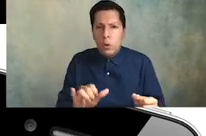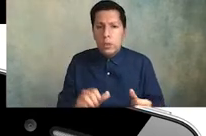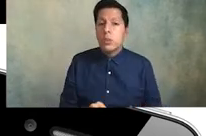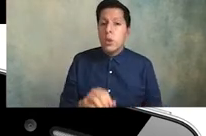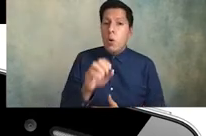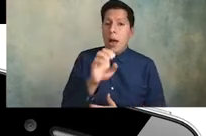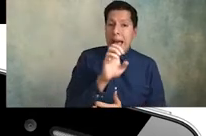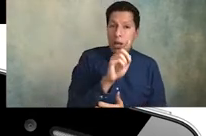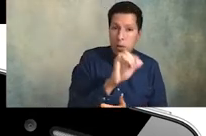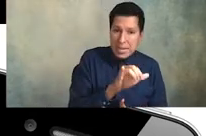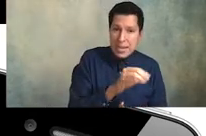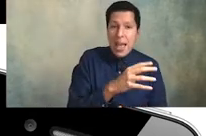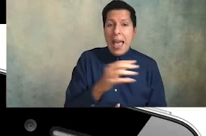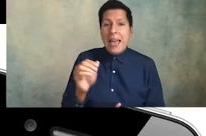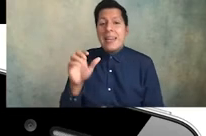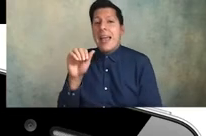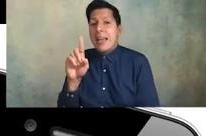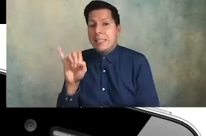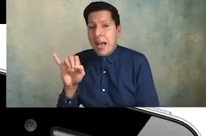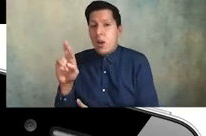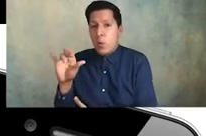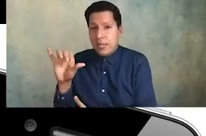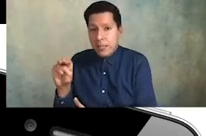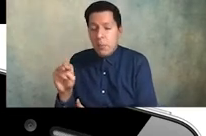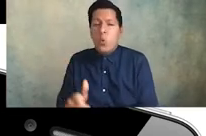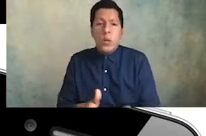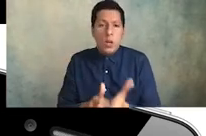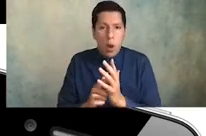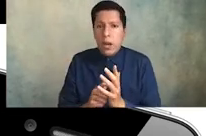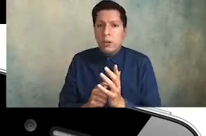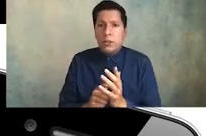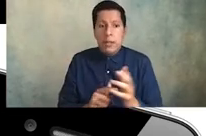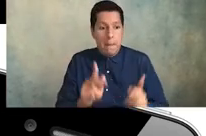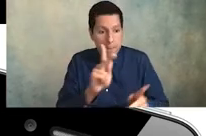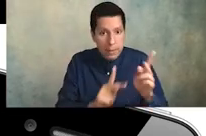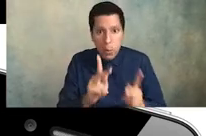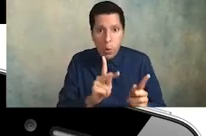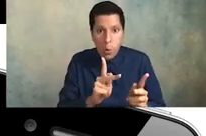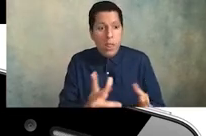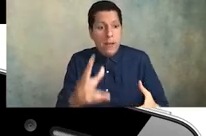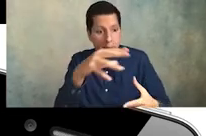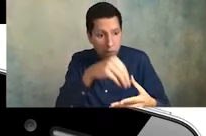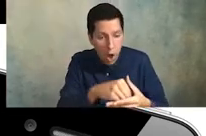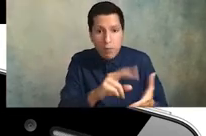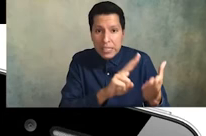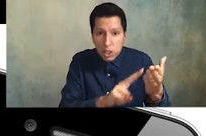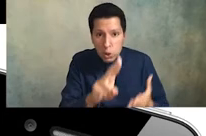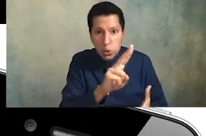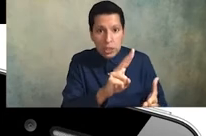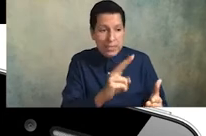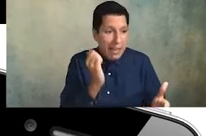requires that we upskill people who work at institutions on the practice of racial equity